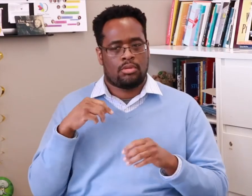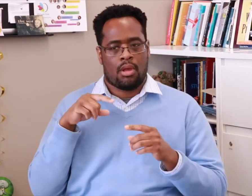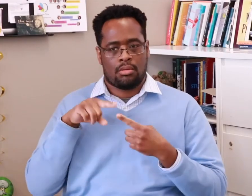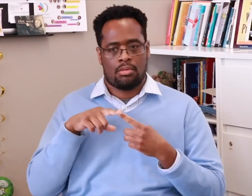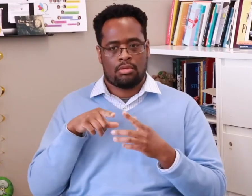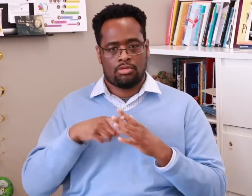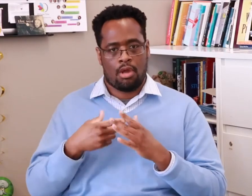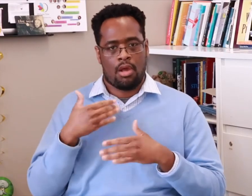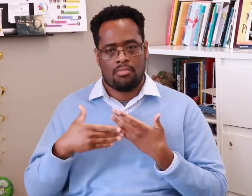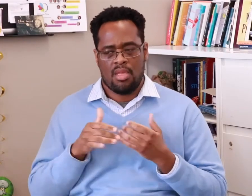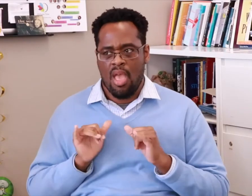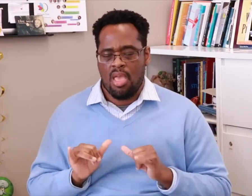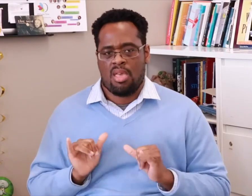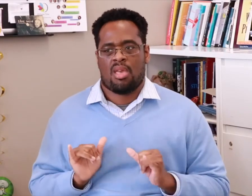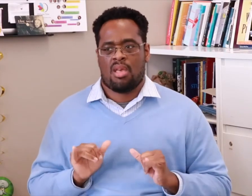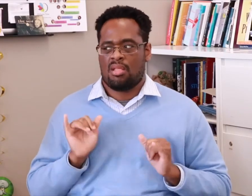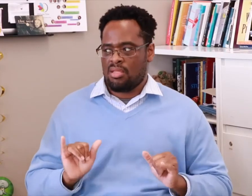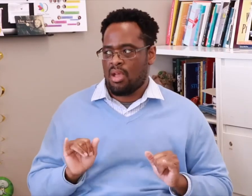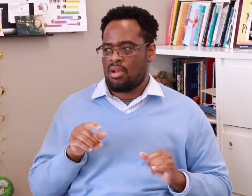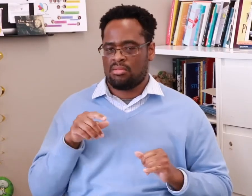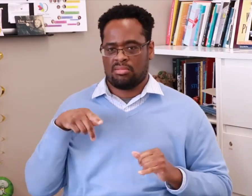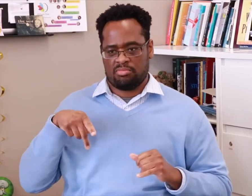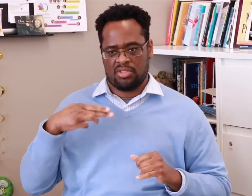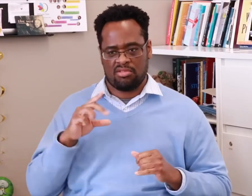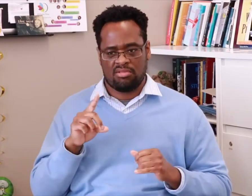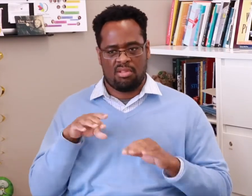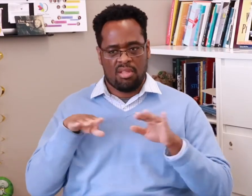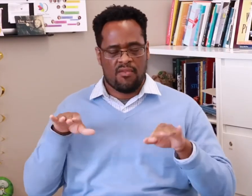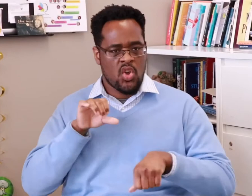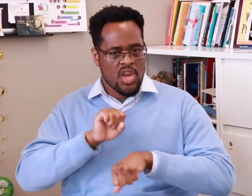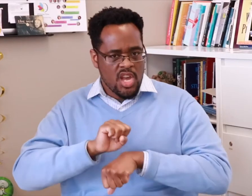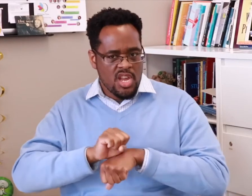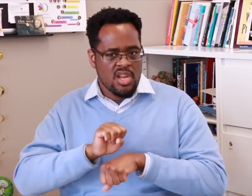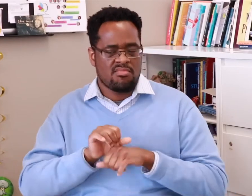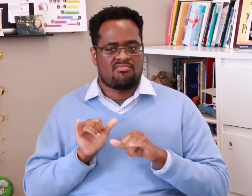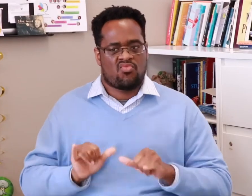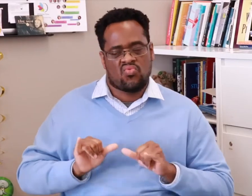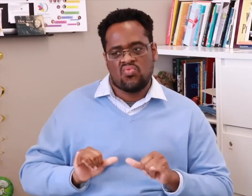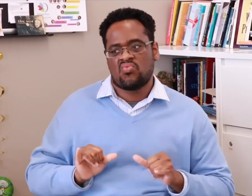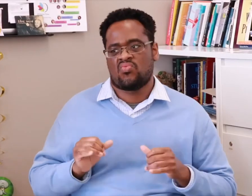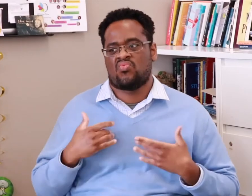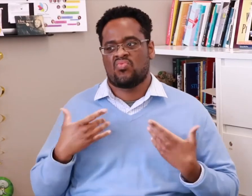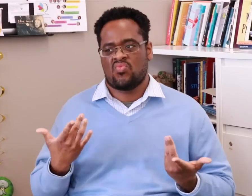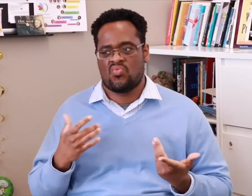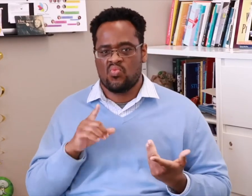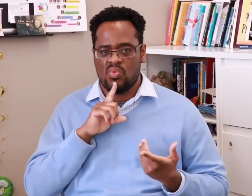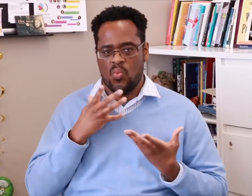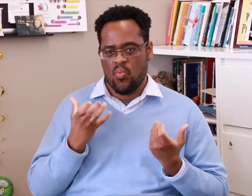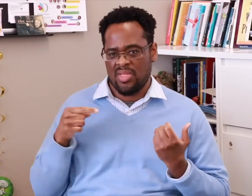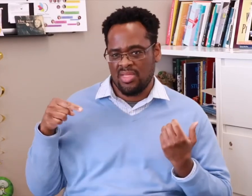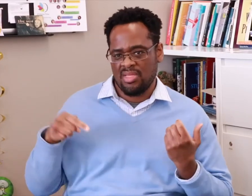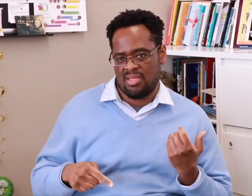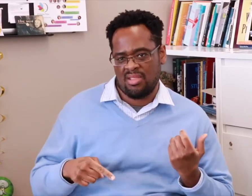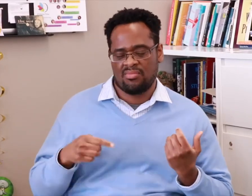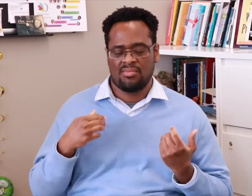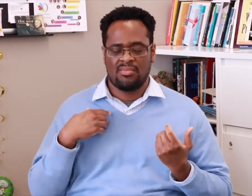I started doubting myself, I wasn’t sure if I was cut out for this kind of work.